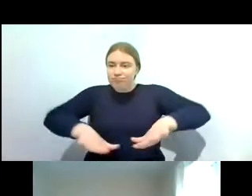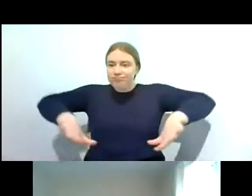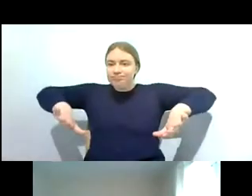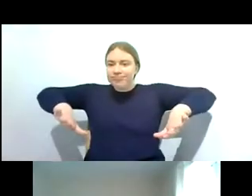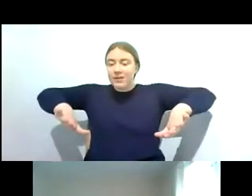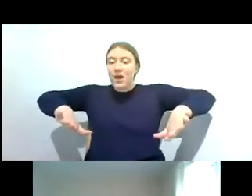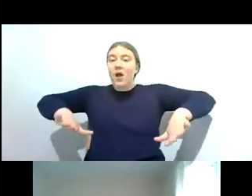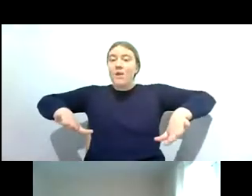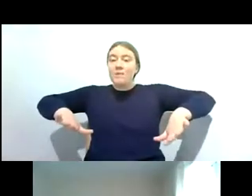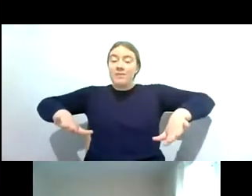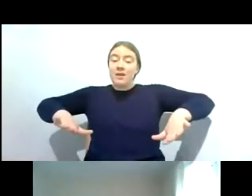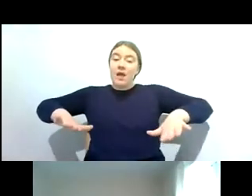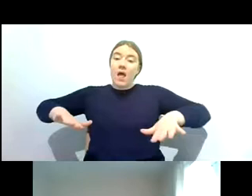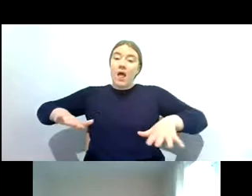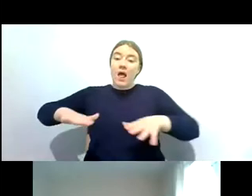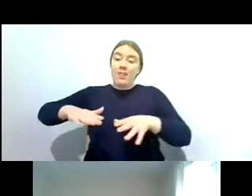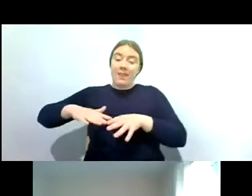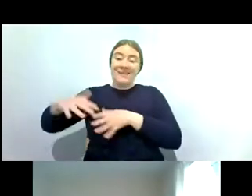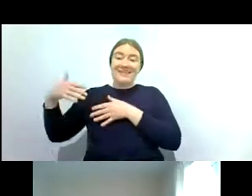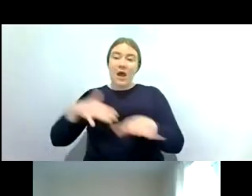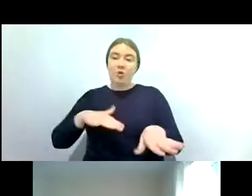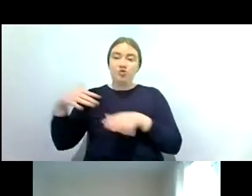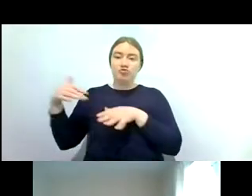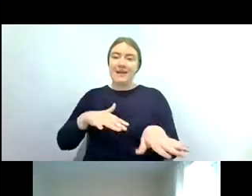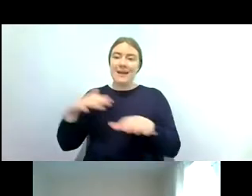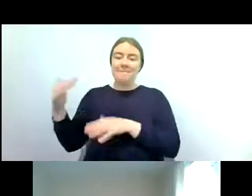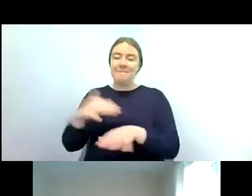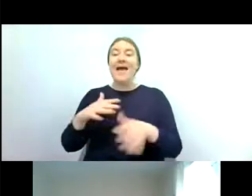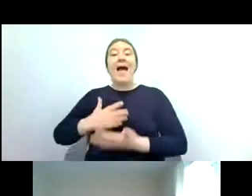be flowing downstream so the water's flowing into it and anything in the water can be caught